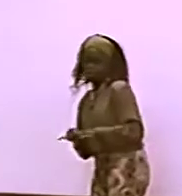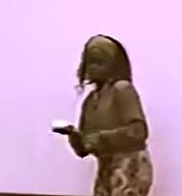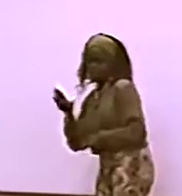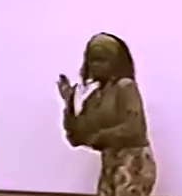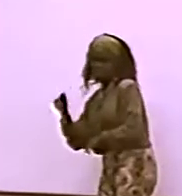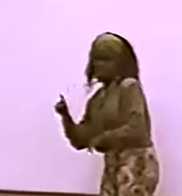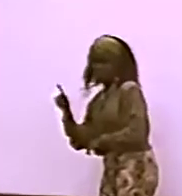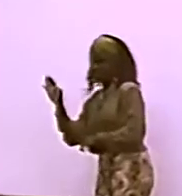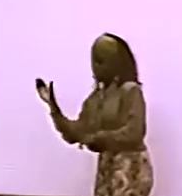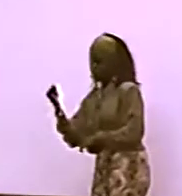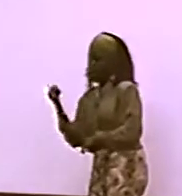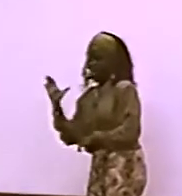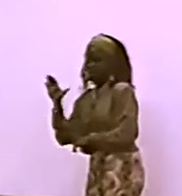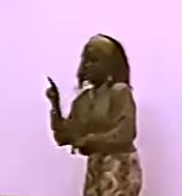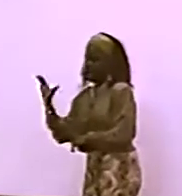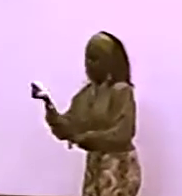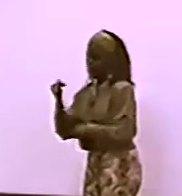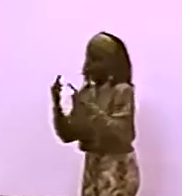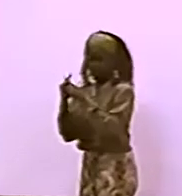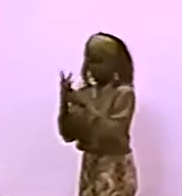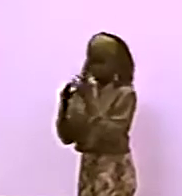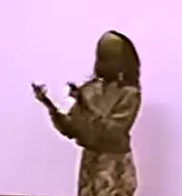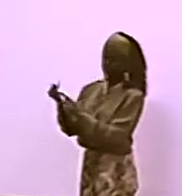WHAT ABOUT THIS? IT MEANS "BAD."